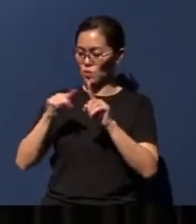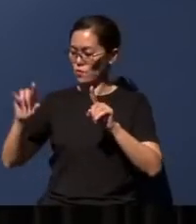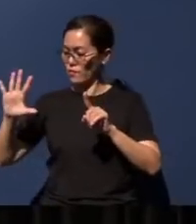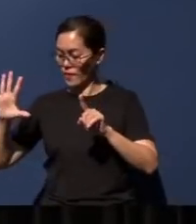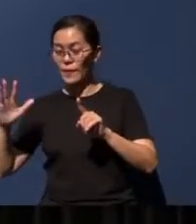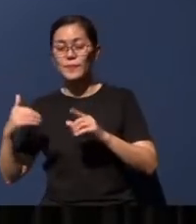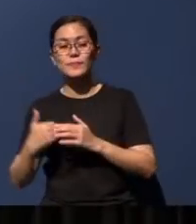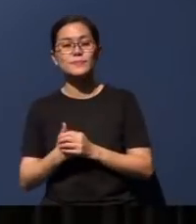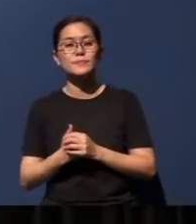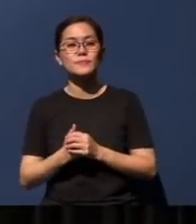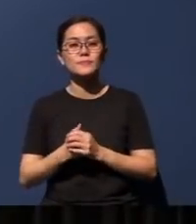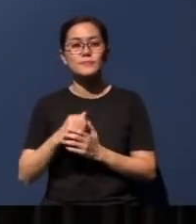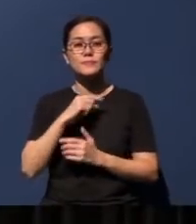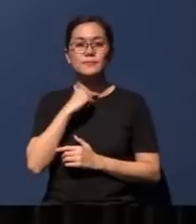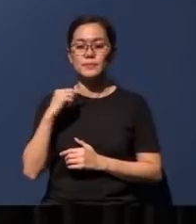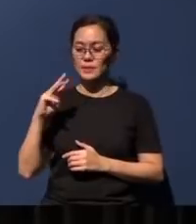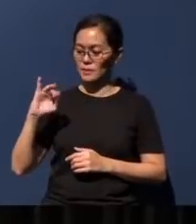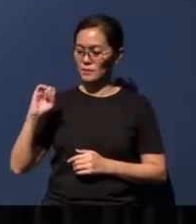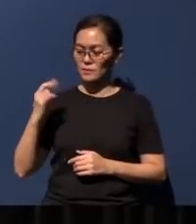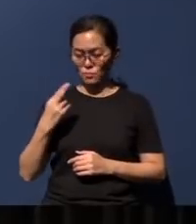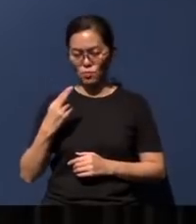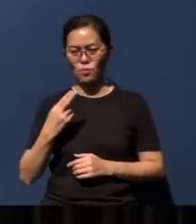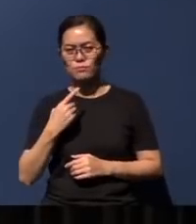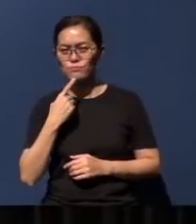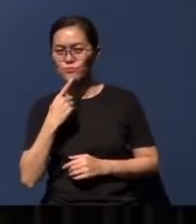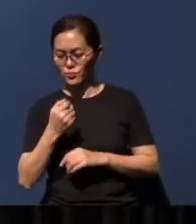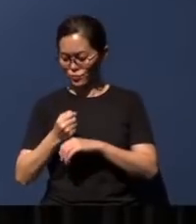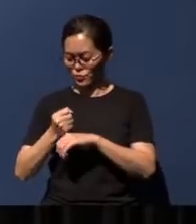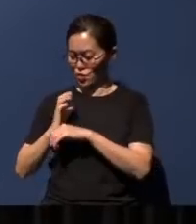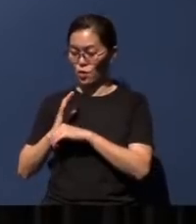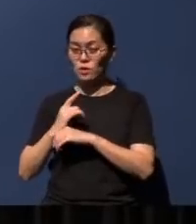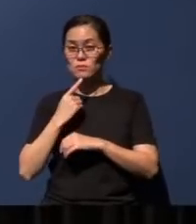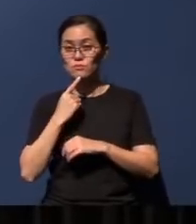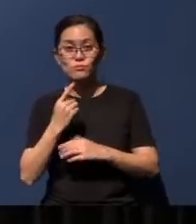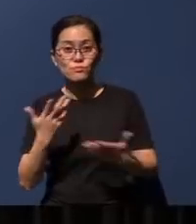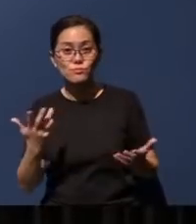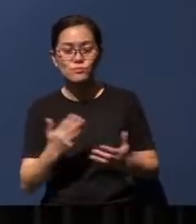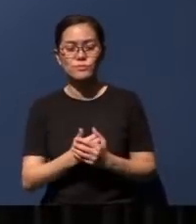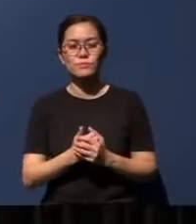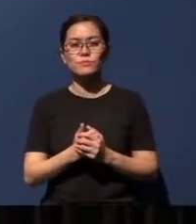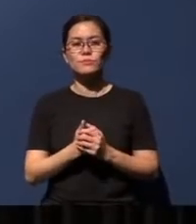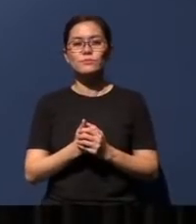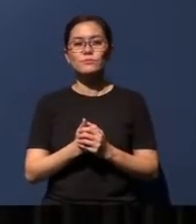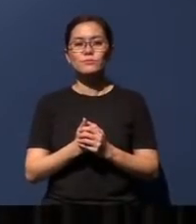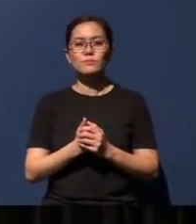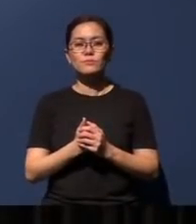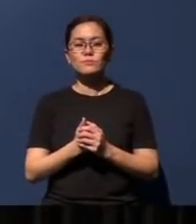See, Pastor Mah had alluded earlier in his remarks in his call to worship